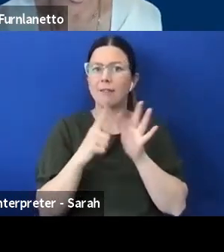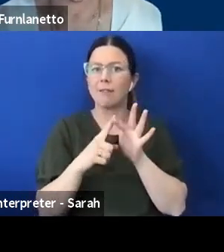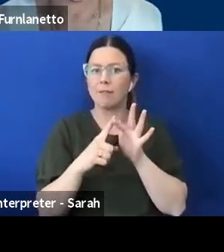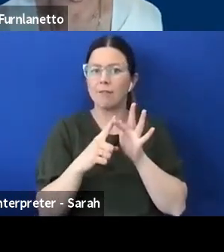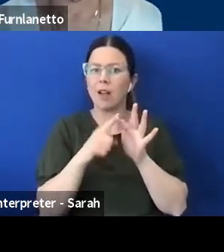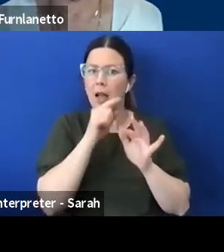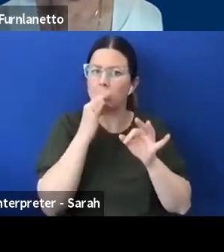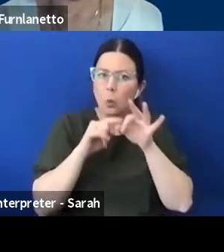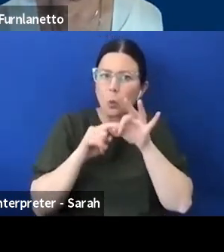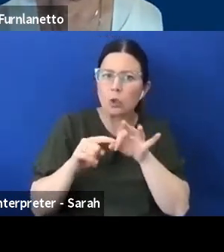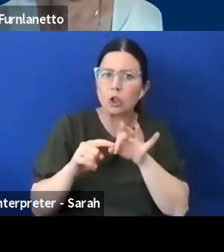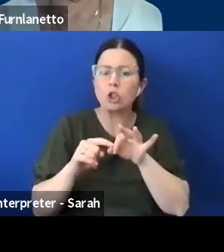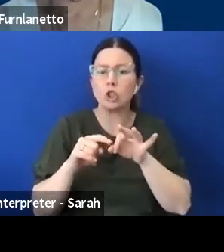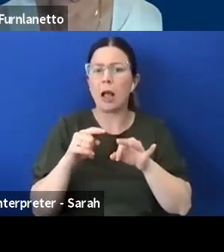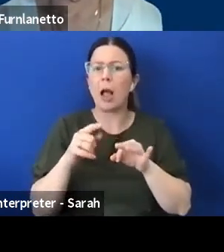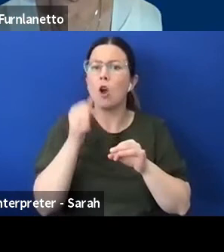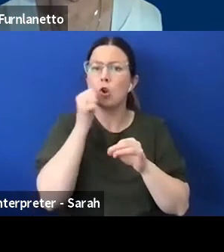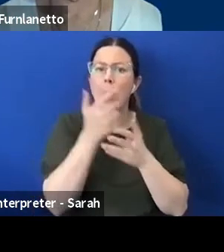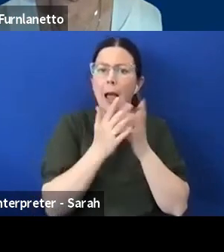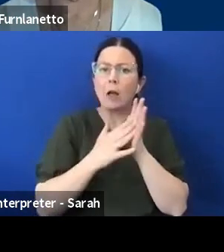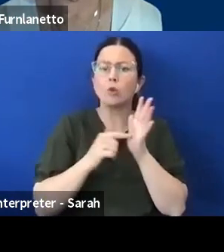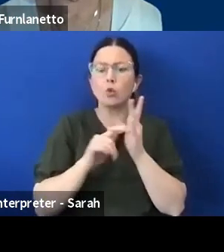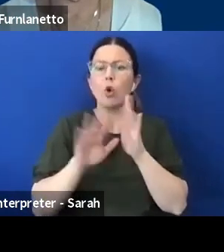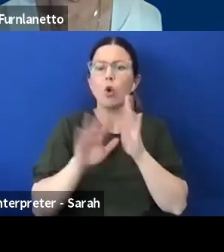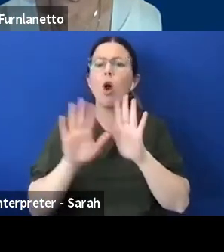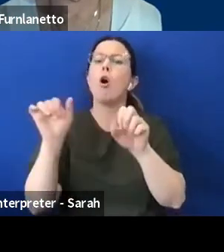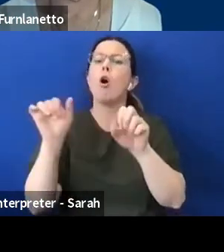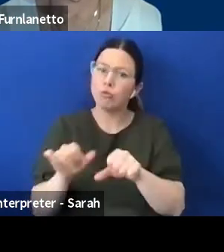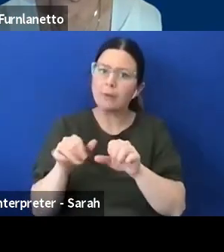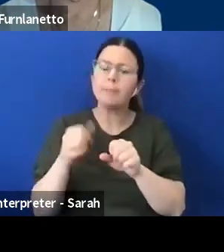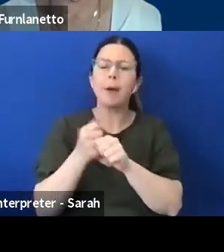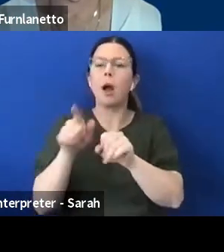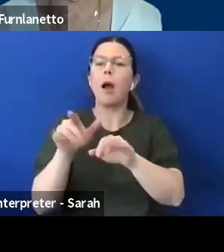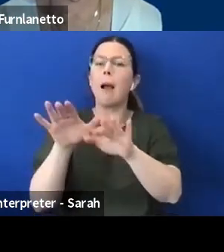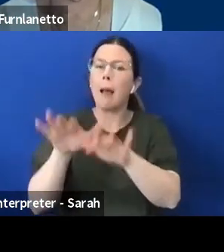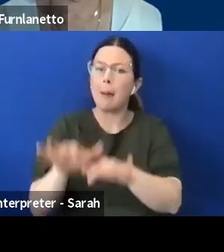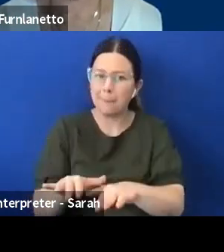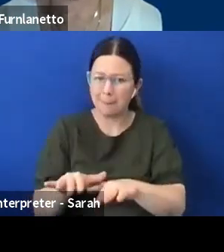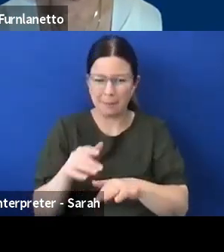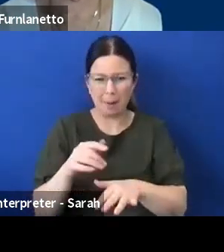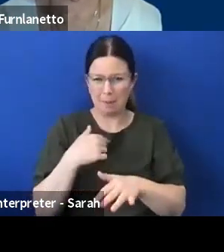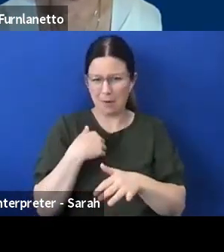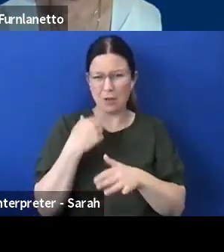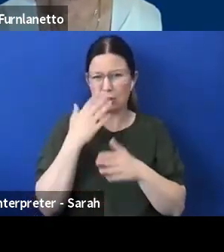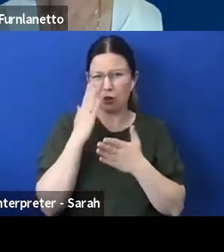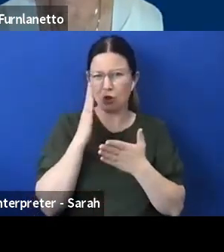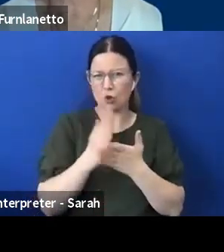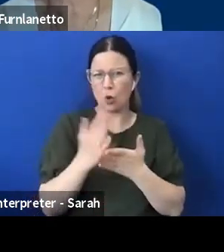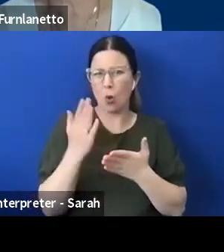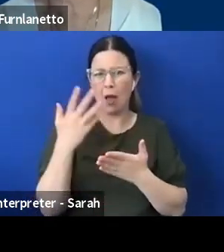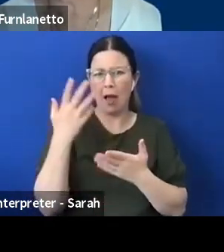calm people down because i can imagine you know there's people um when they're